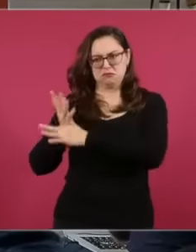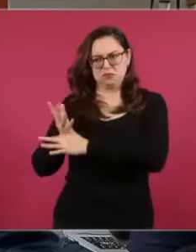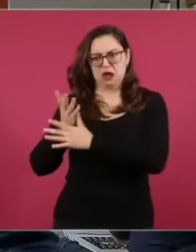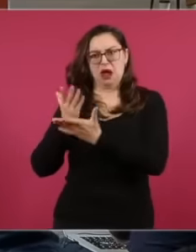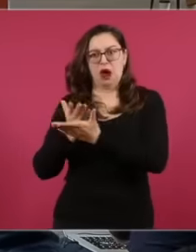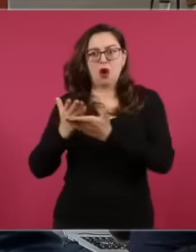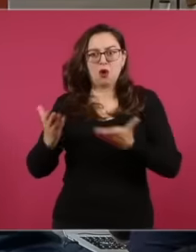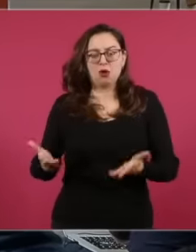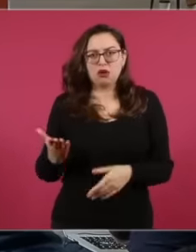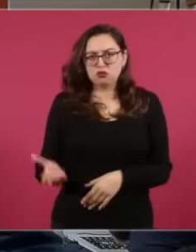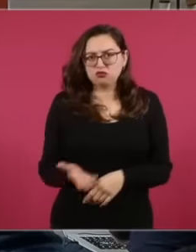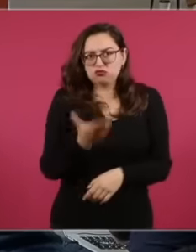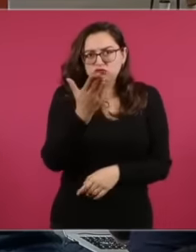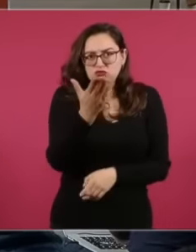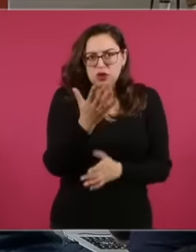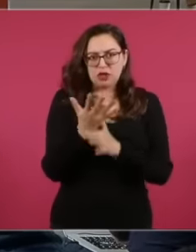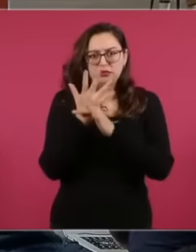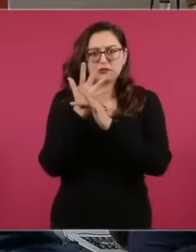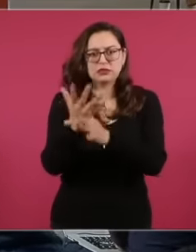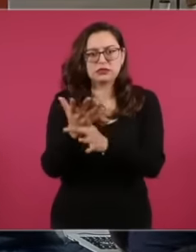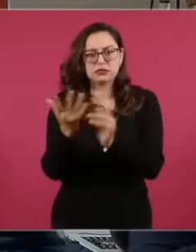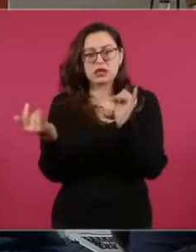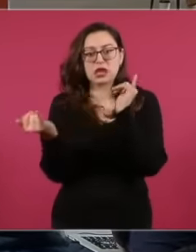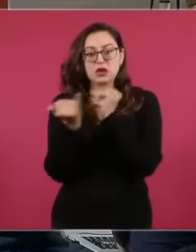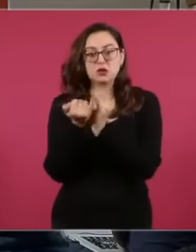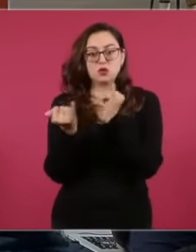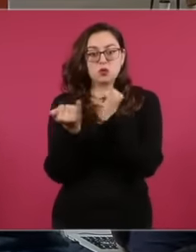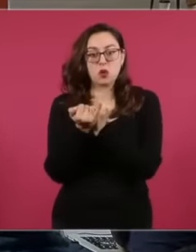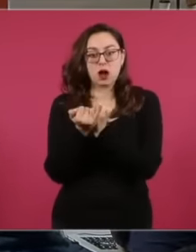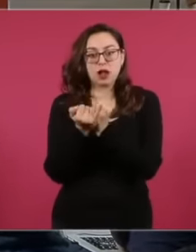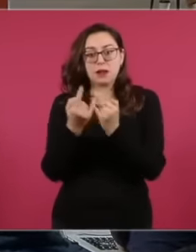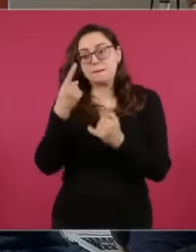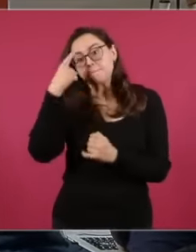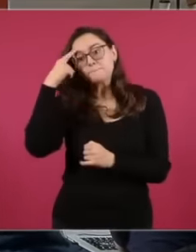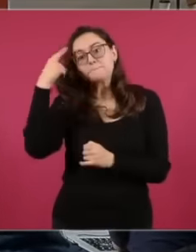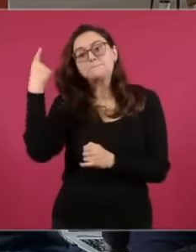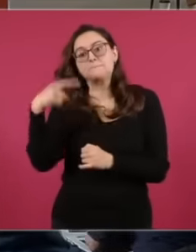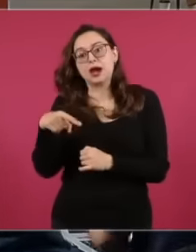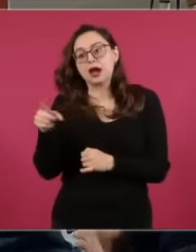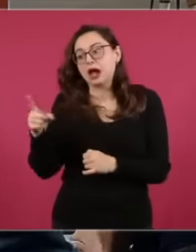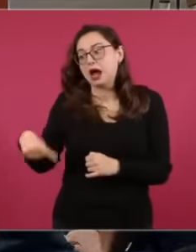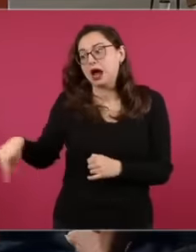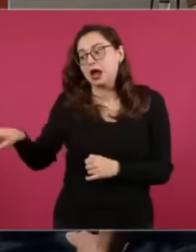to Eh Well, you get the idea of What about what the army believes is happening with